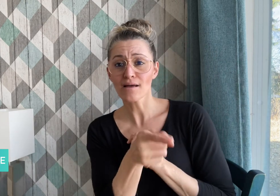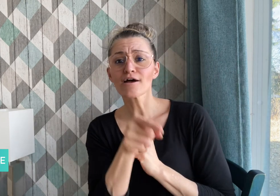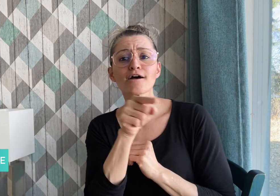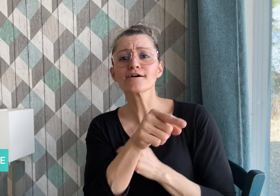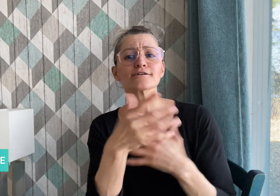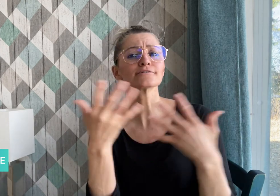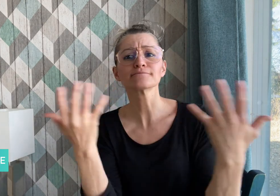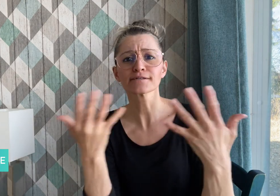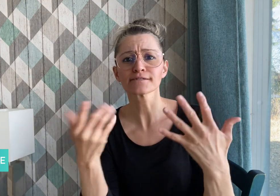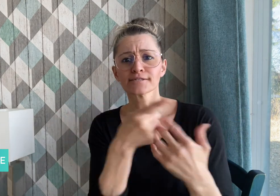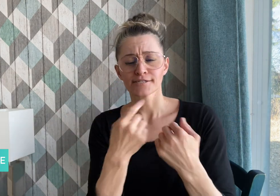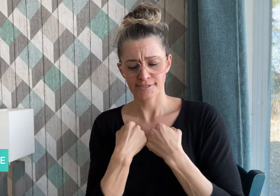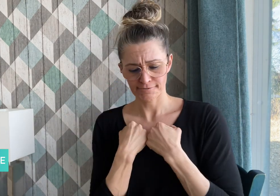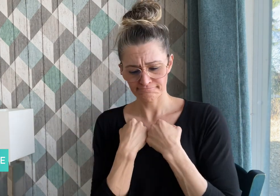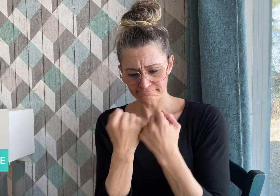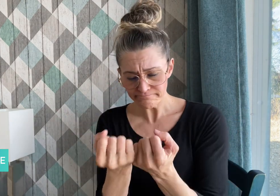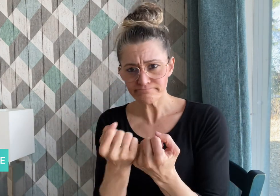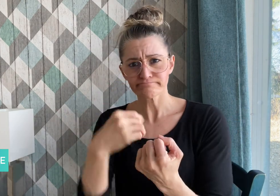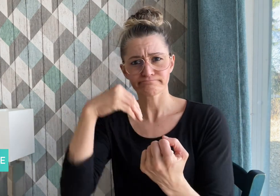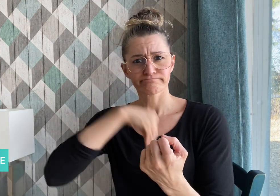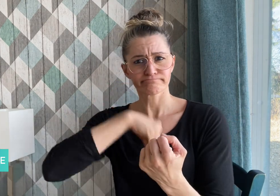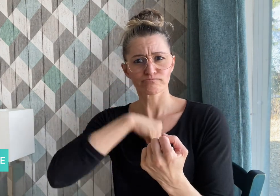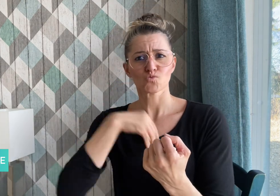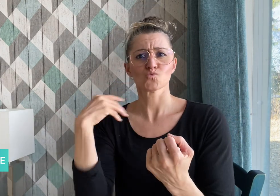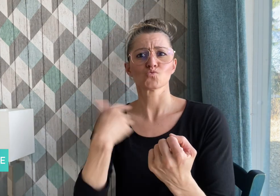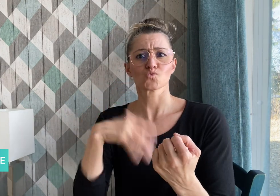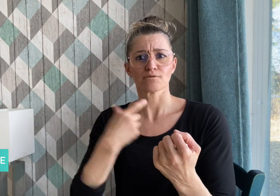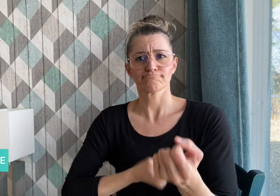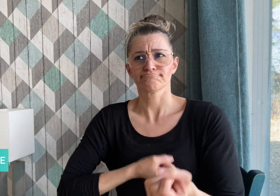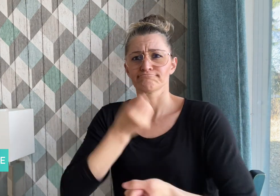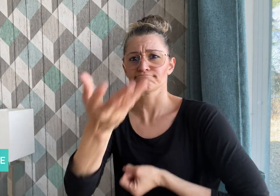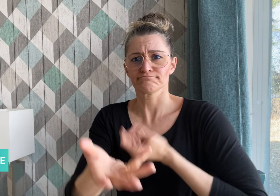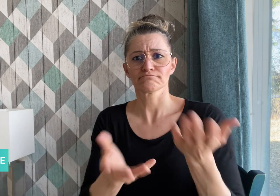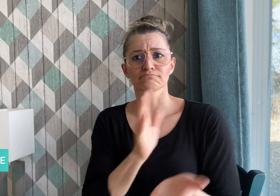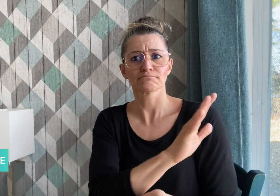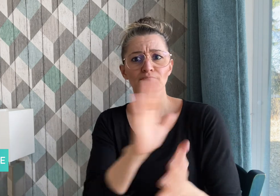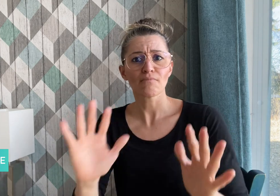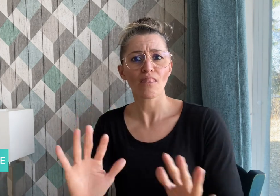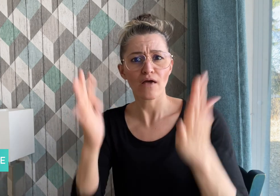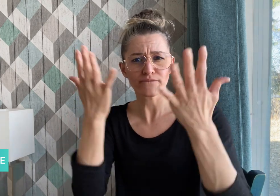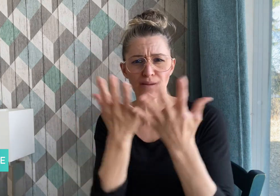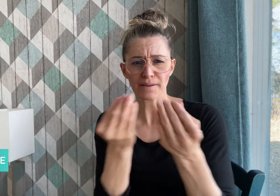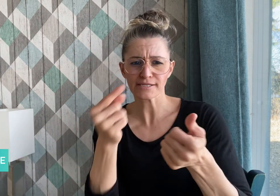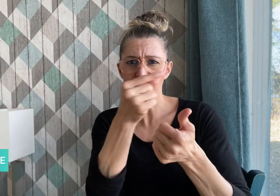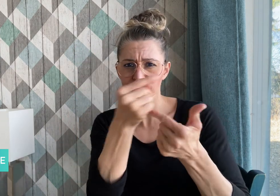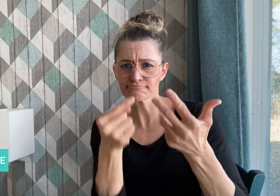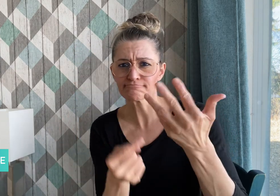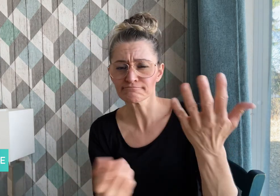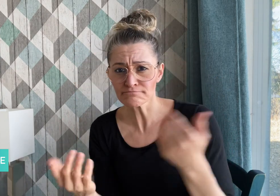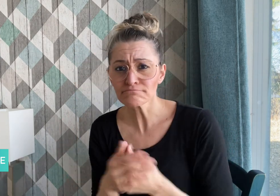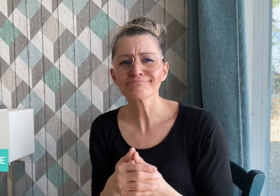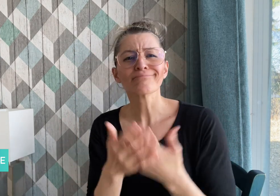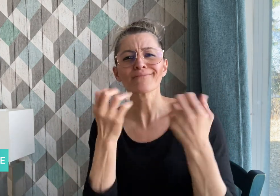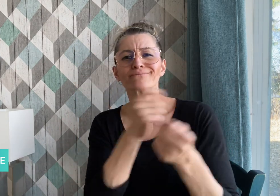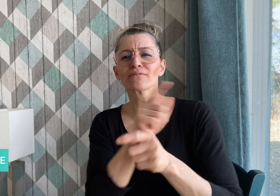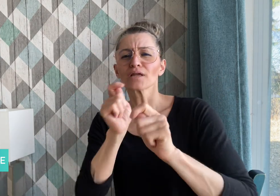of his life. In one of his interviews, he said